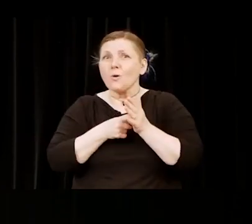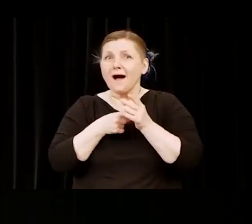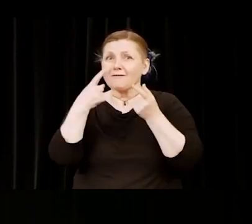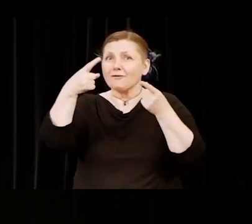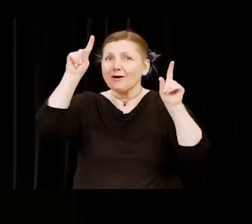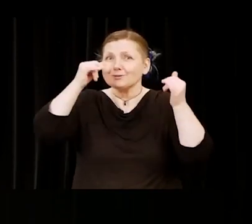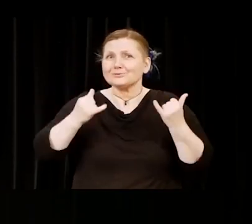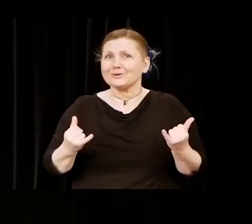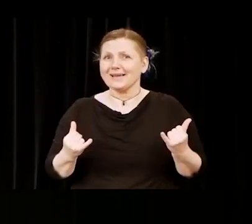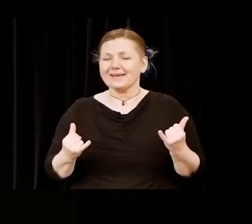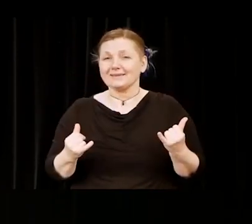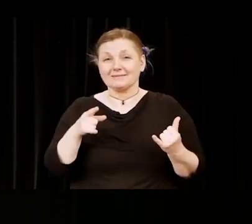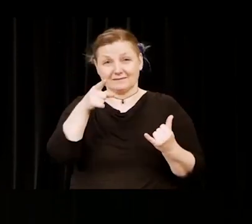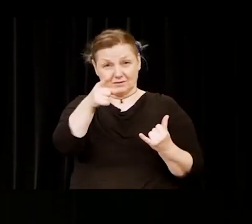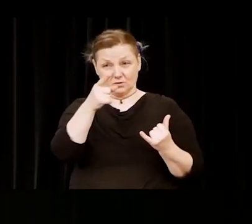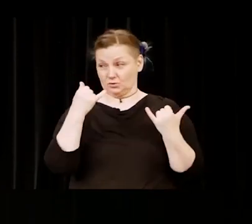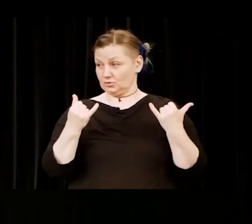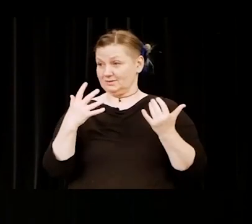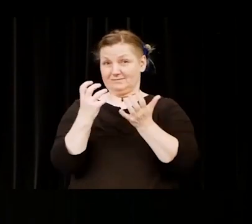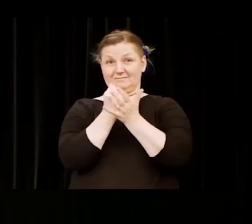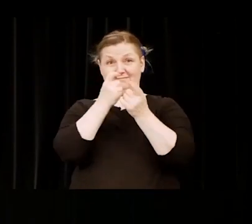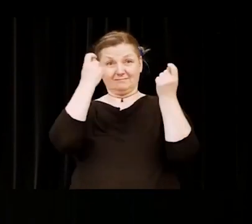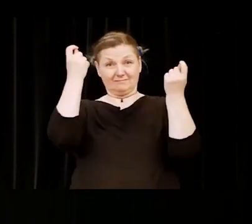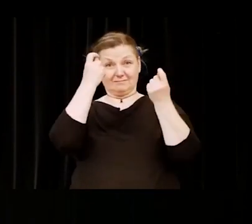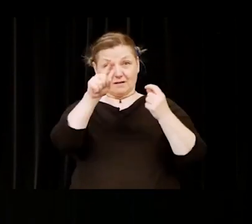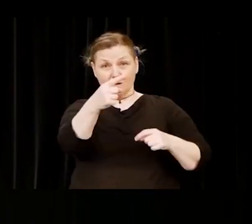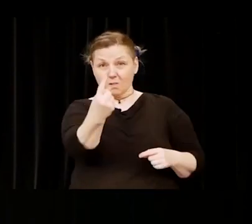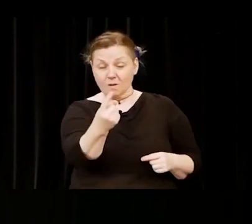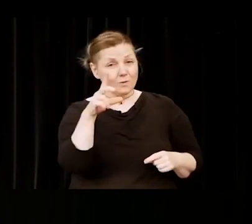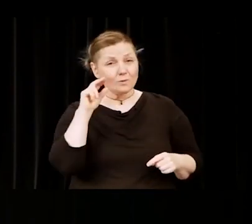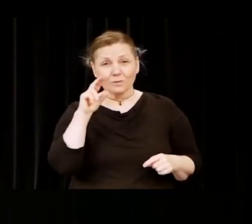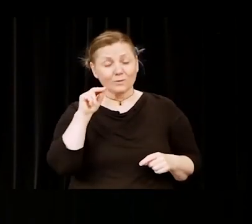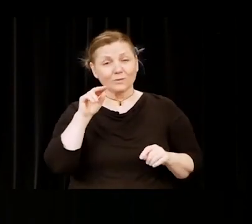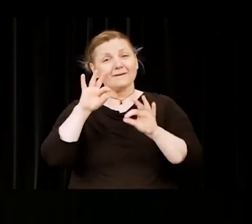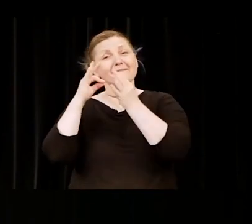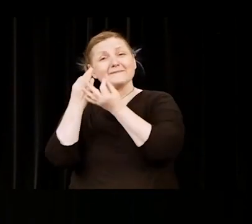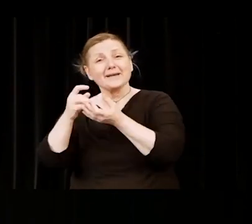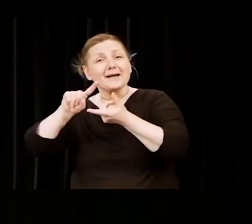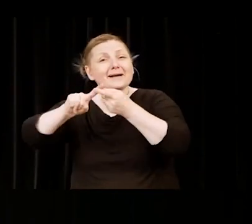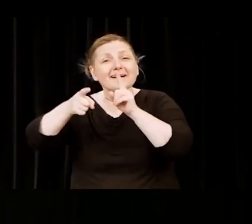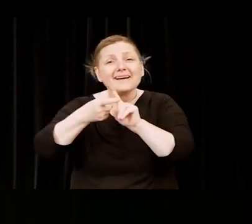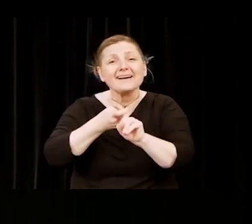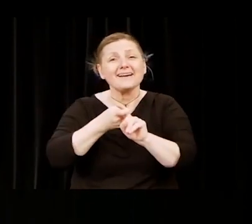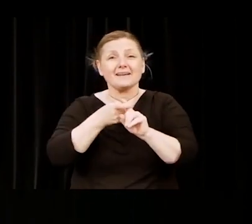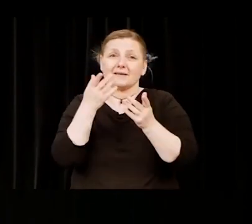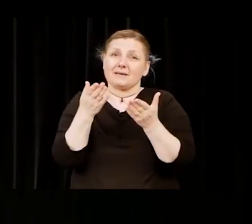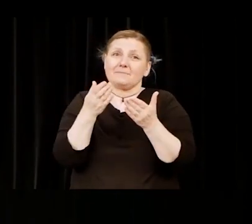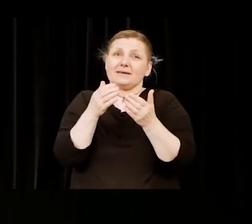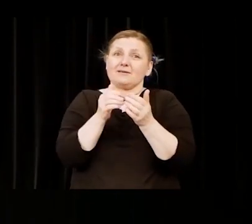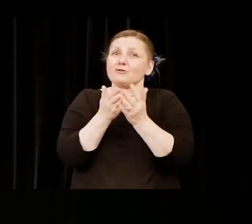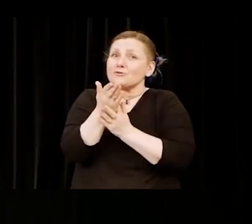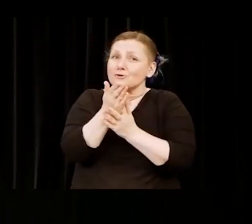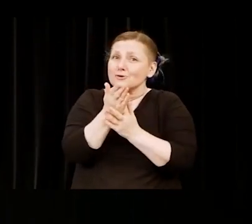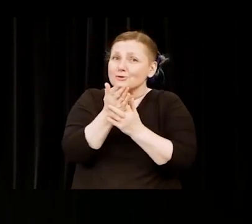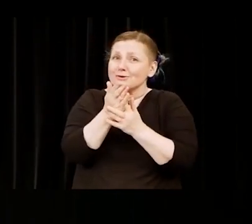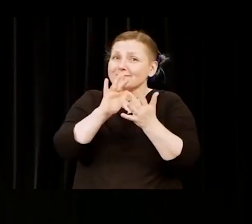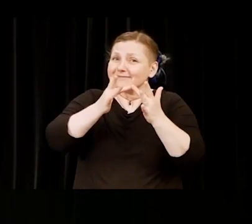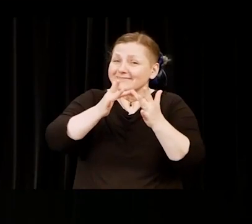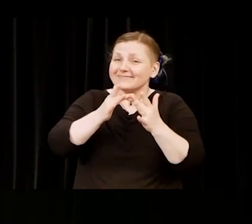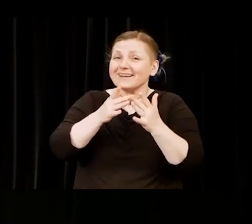As you celebrate, there are family and friends who join you today virtually and perhaps in person. Commencement,